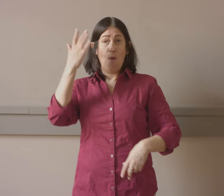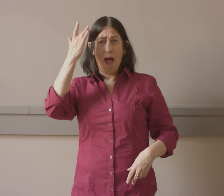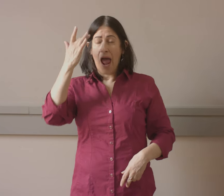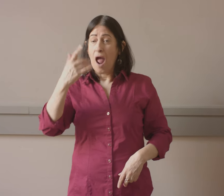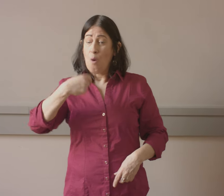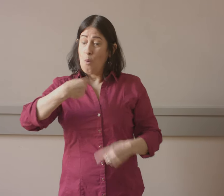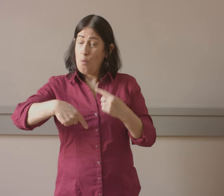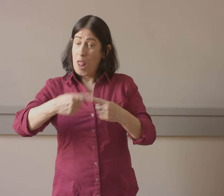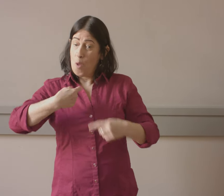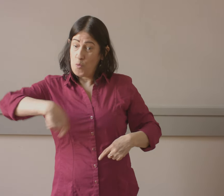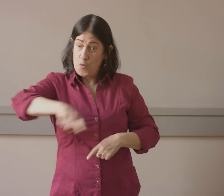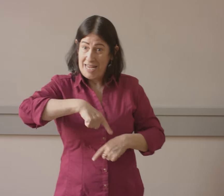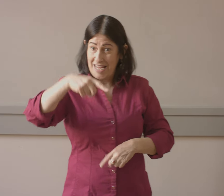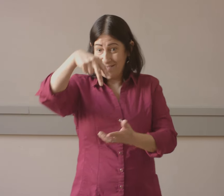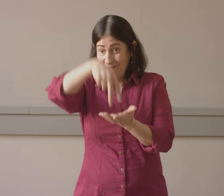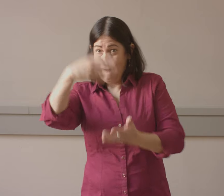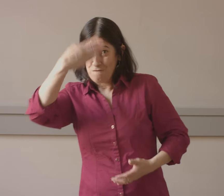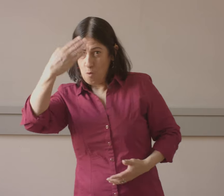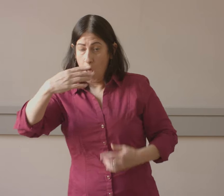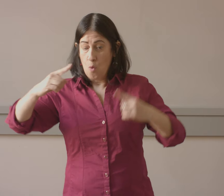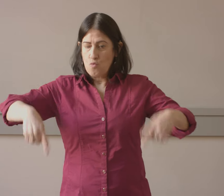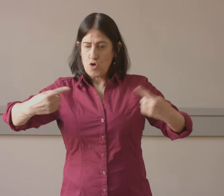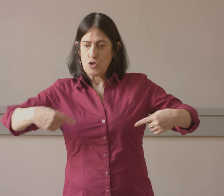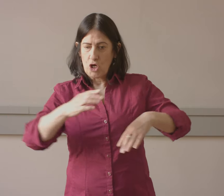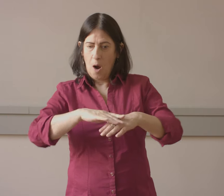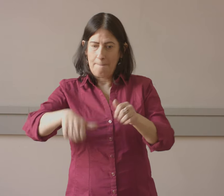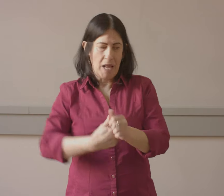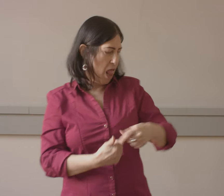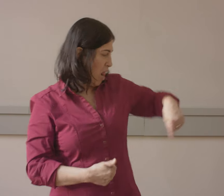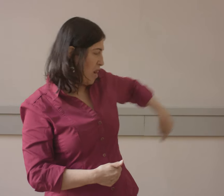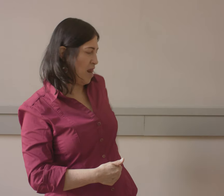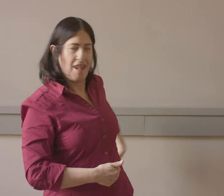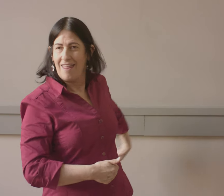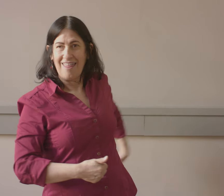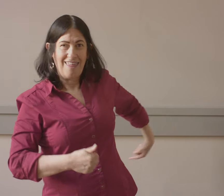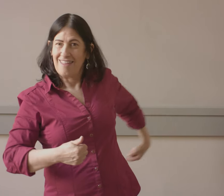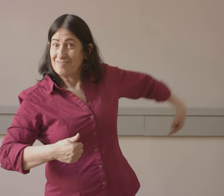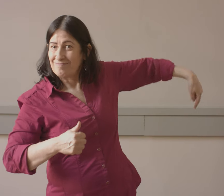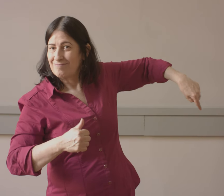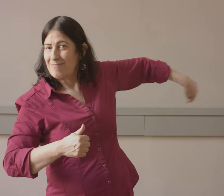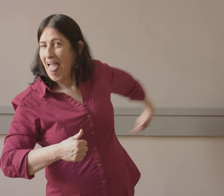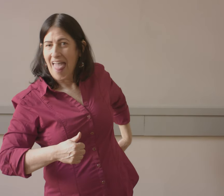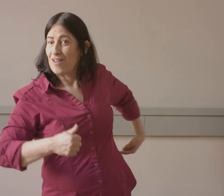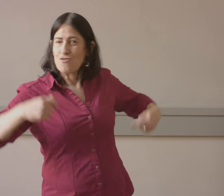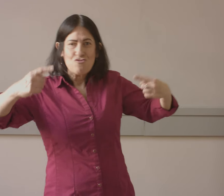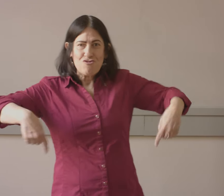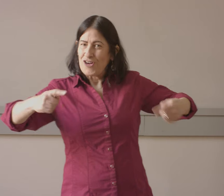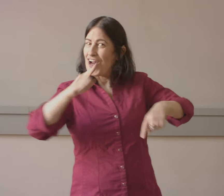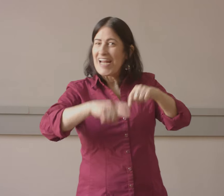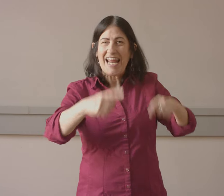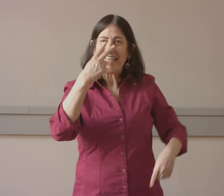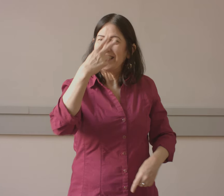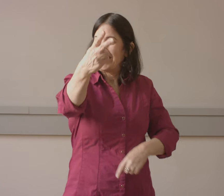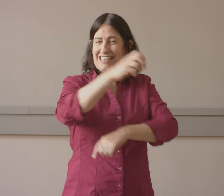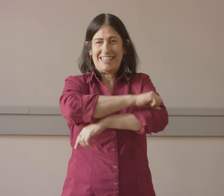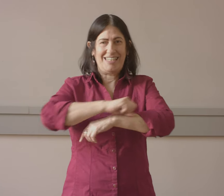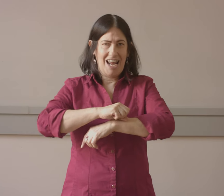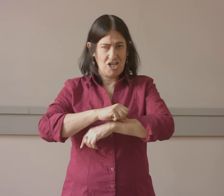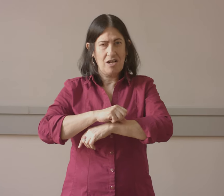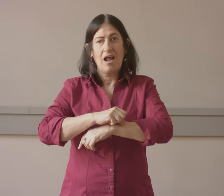behind them, because if deaf people are standing and wheelchairs are behind them